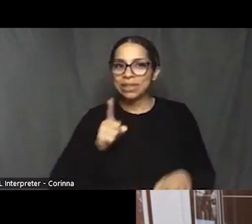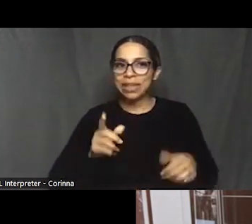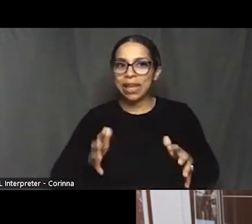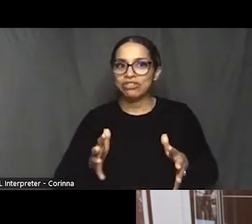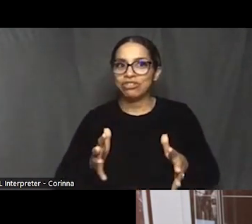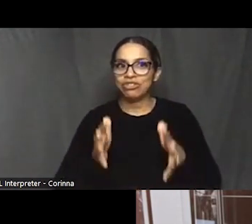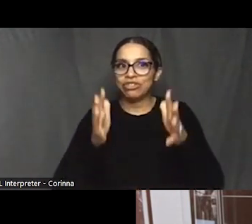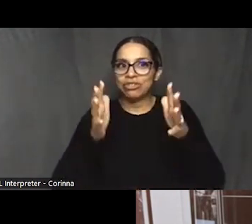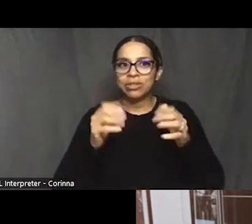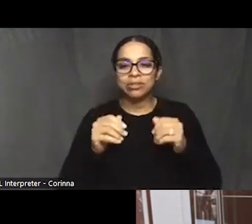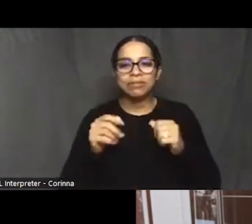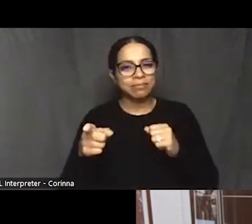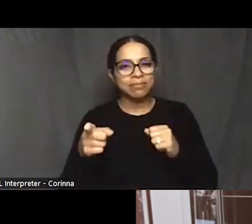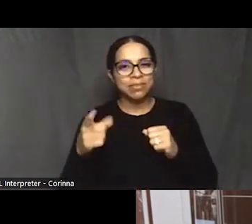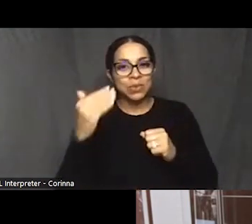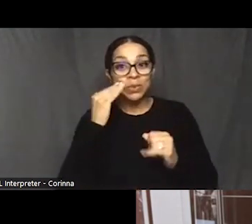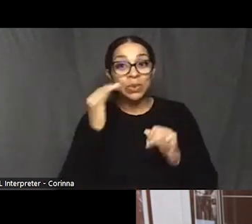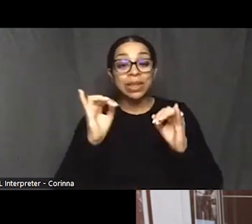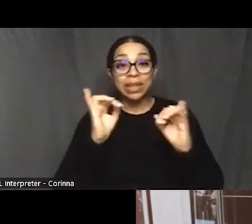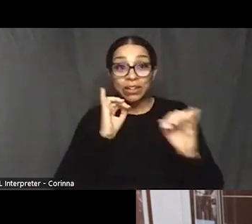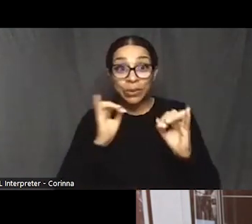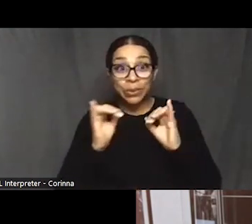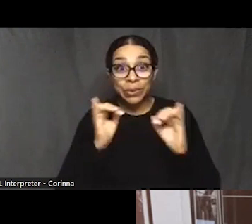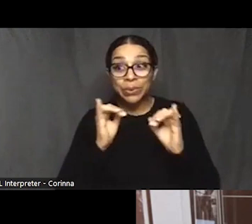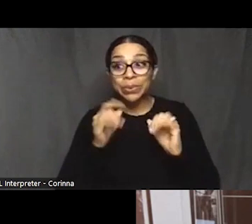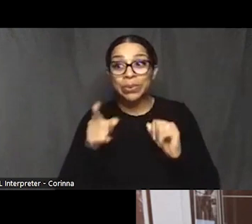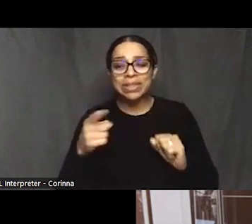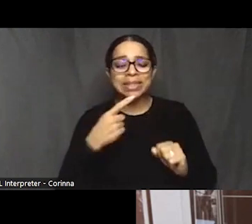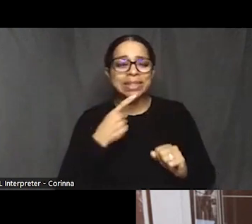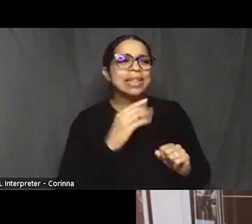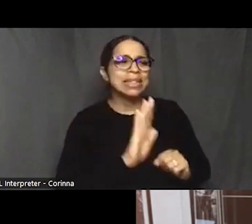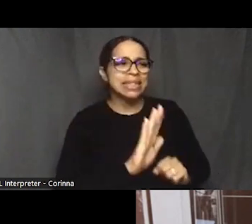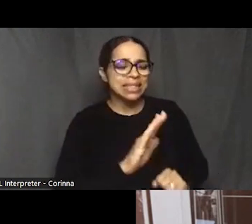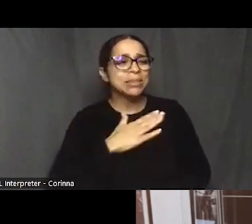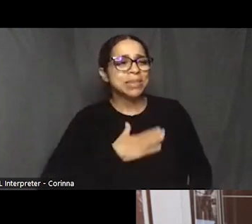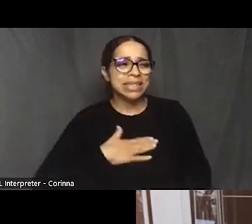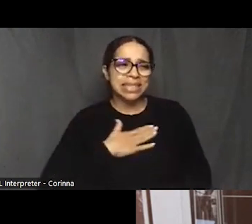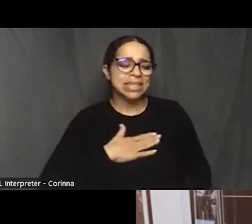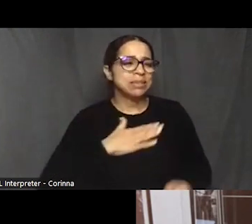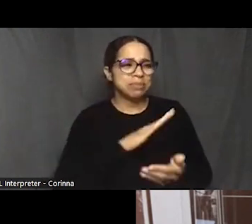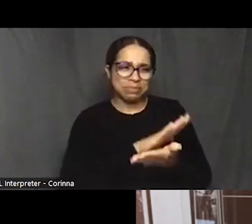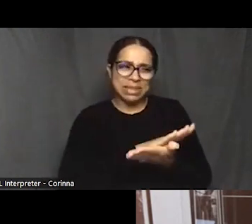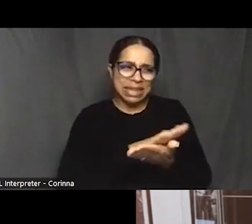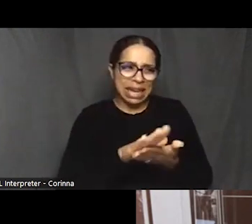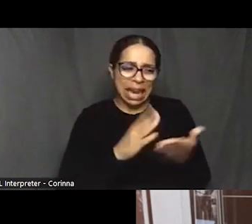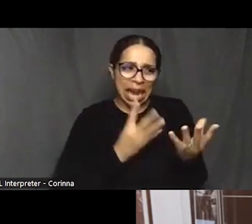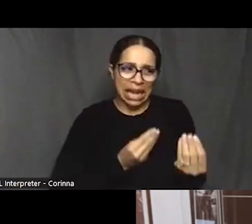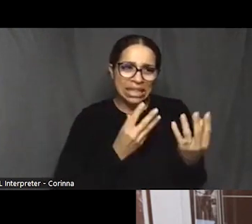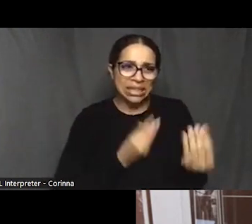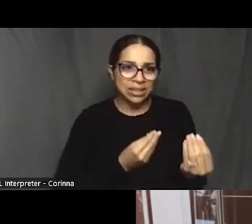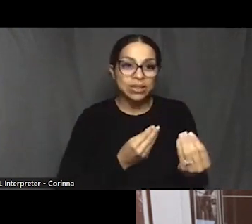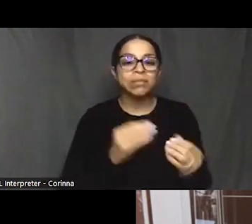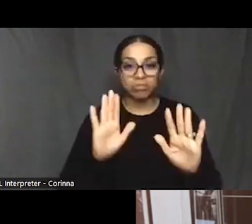we saw the last thing he said to us was, Please be kind and trust this. We were very kind to Randy,